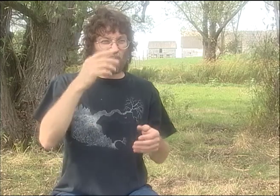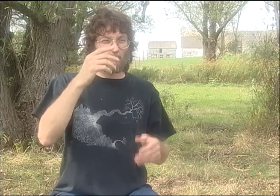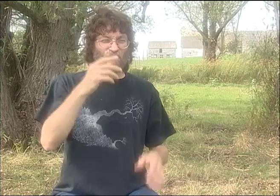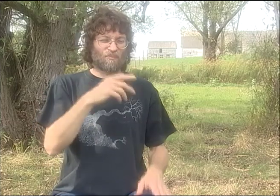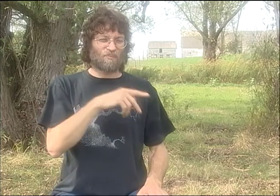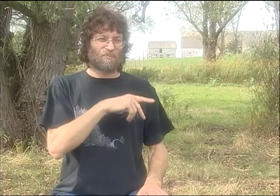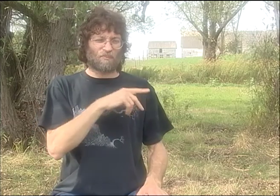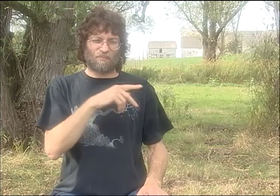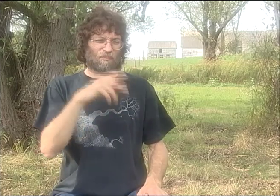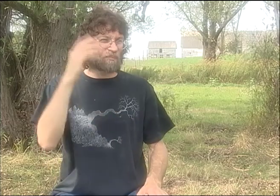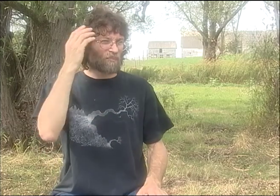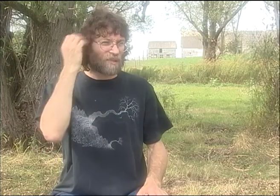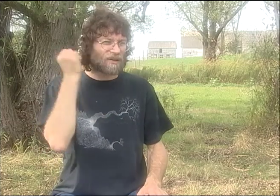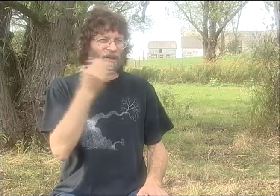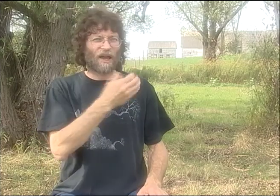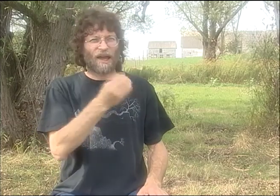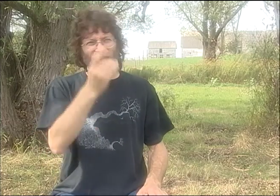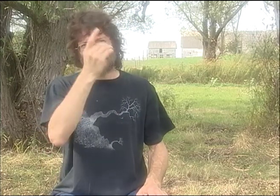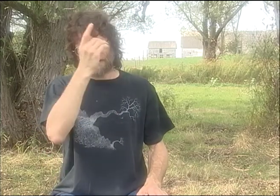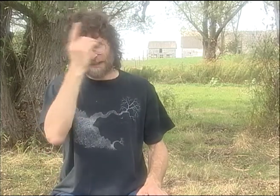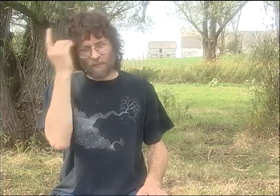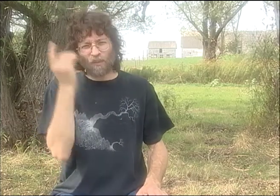YOU KNOW, THEY WERE OLDER, MORE WELL-ESTABLISHED.